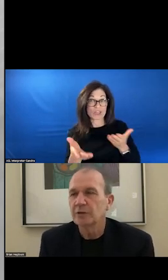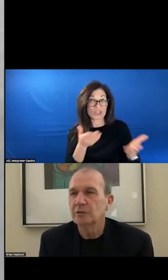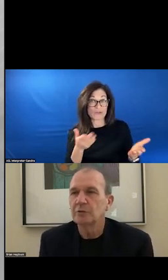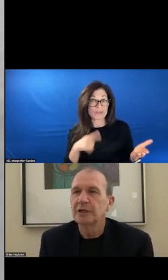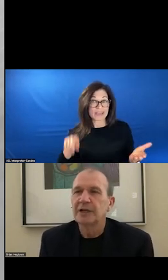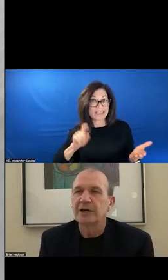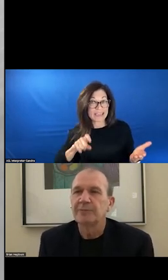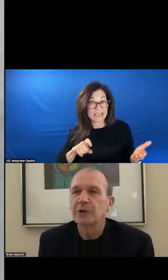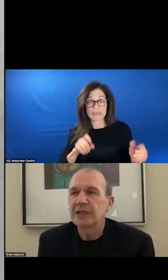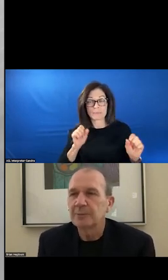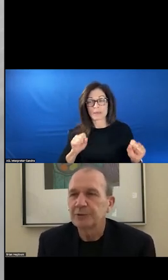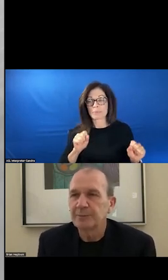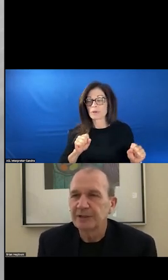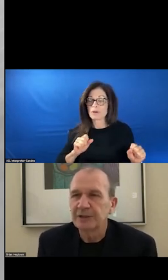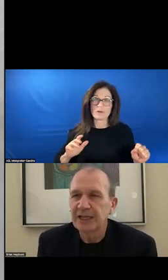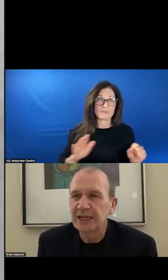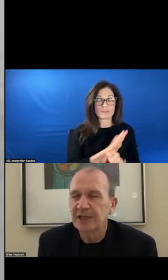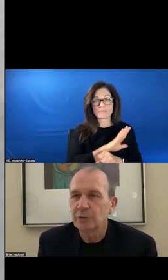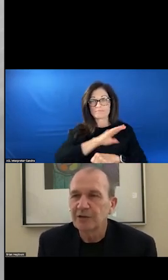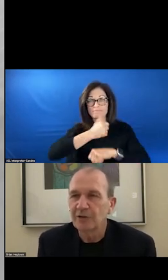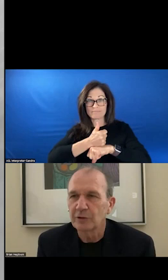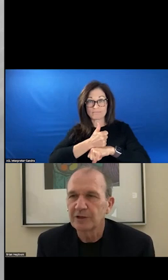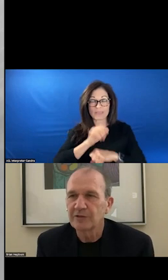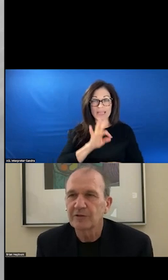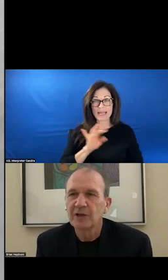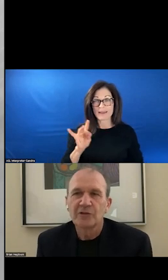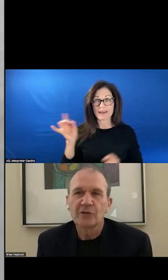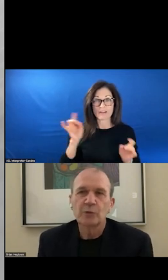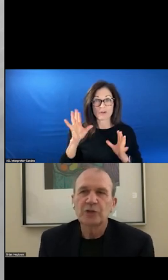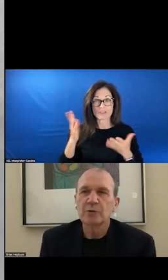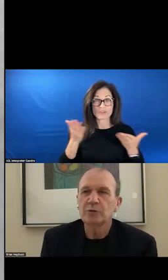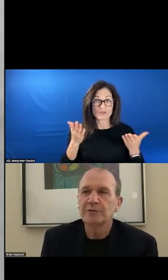TO FULLY IMPLEMENT THE 988 CRISIS SERVICES SO THAT WE DON'T MOVE